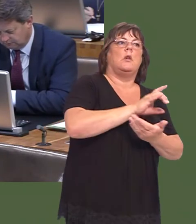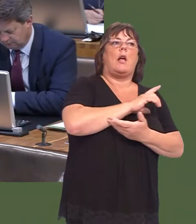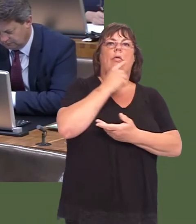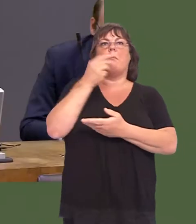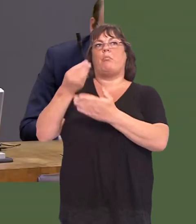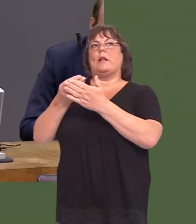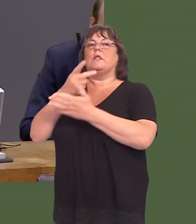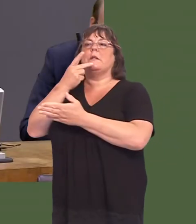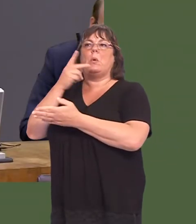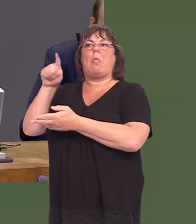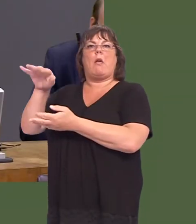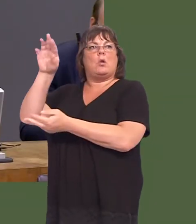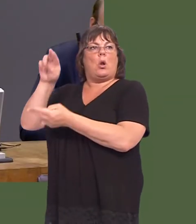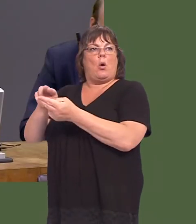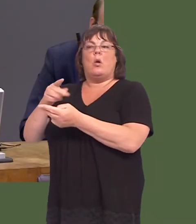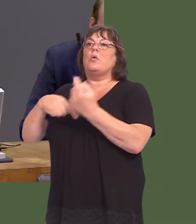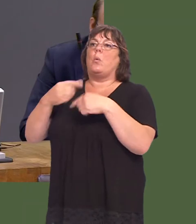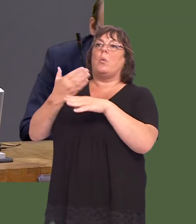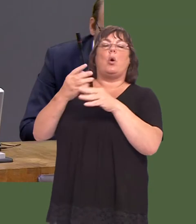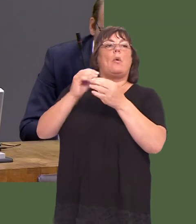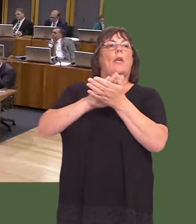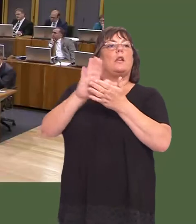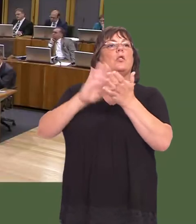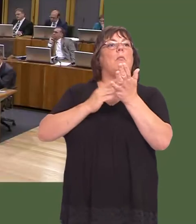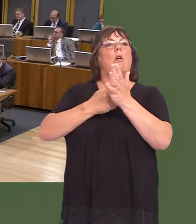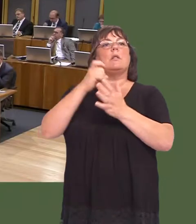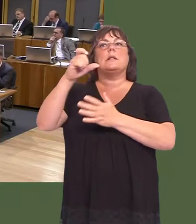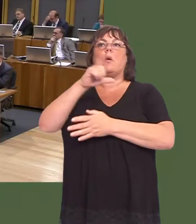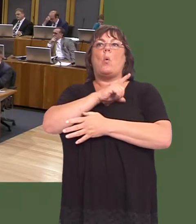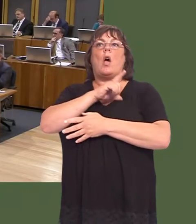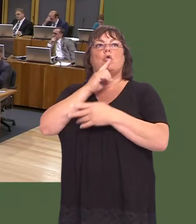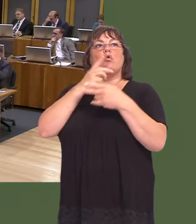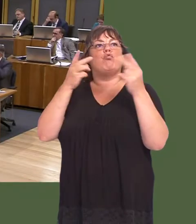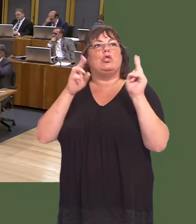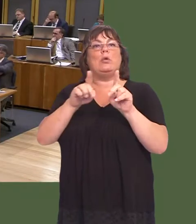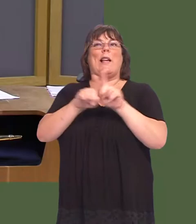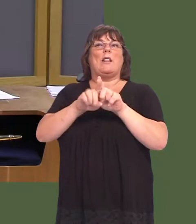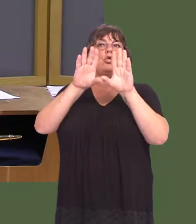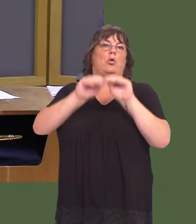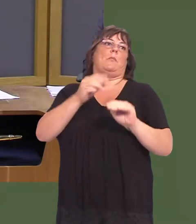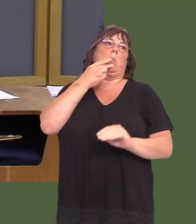But, obviously, we seek to work with HMRC in order to reduce and eliminate smuggling.